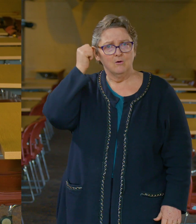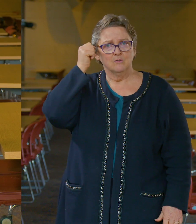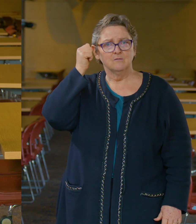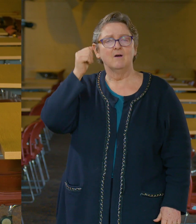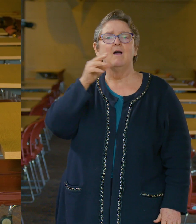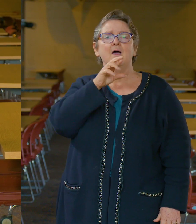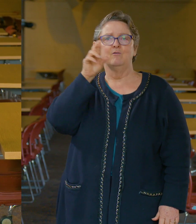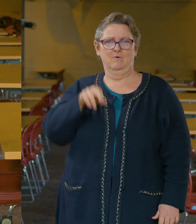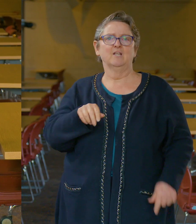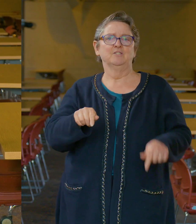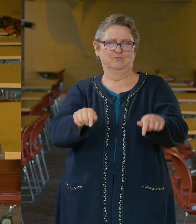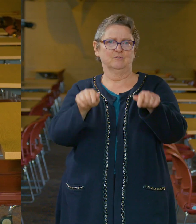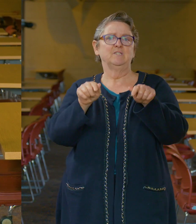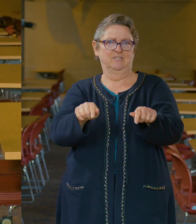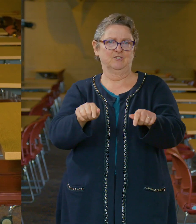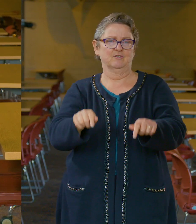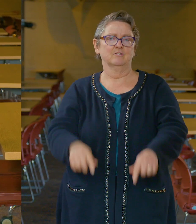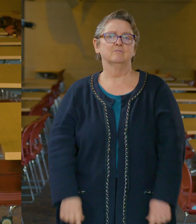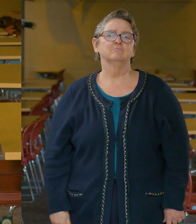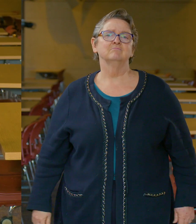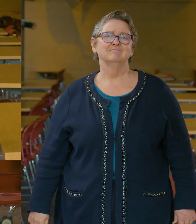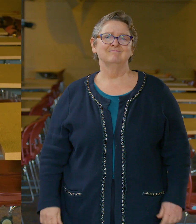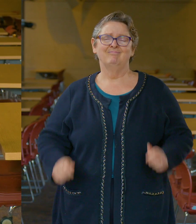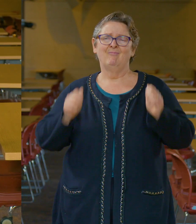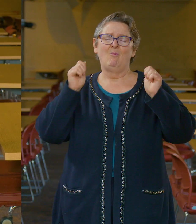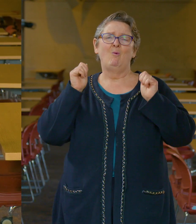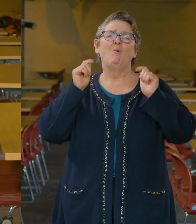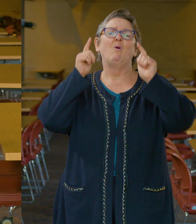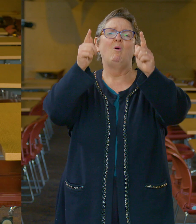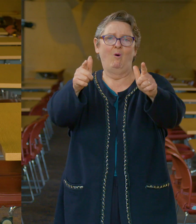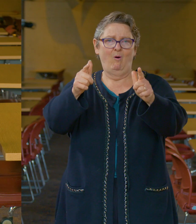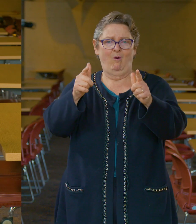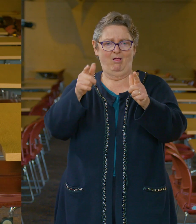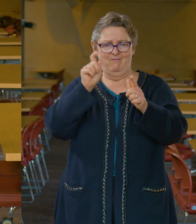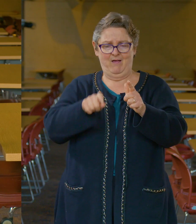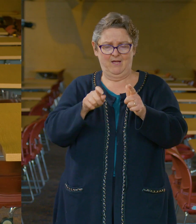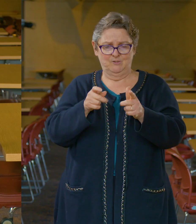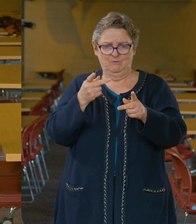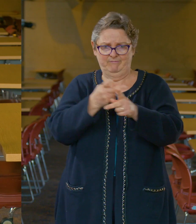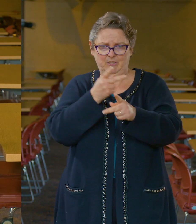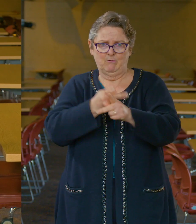and here in the Rochester area. We’ve all had to completely readjust and